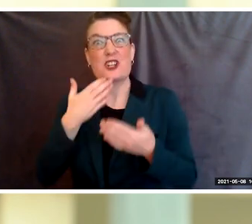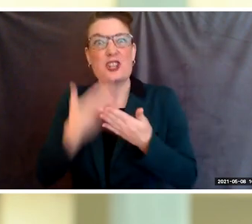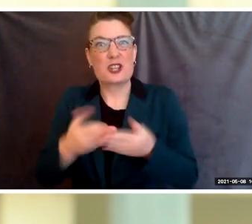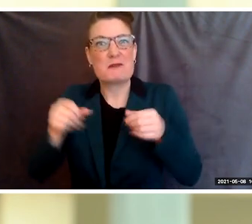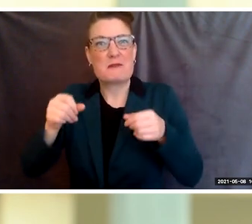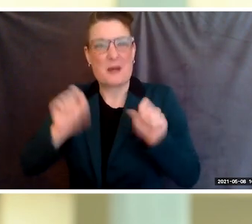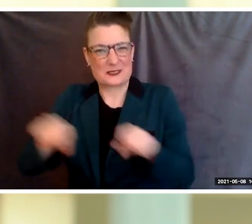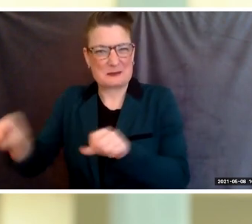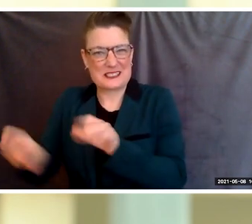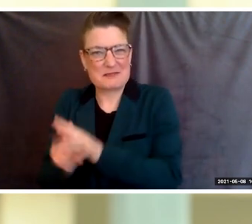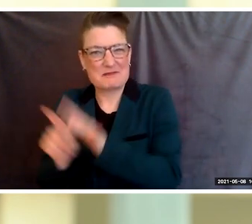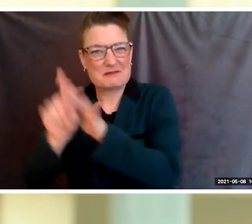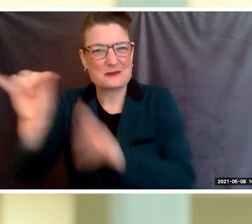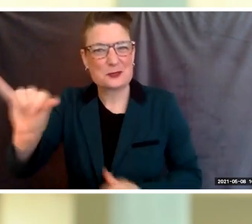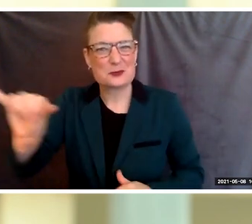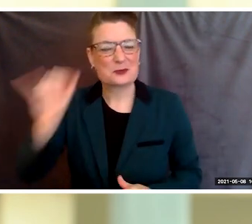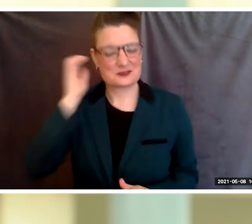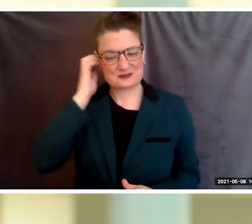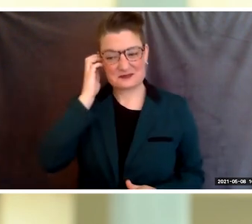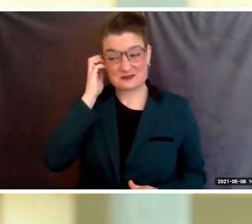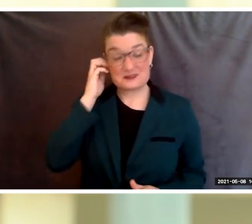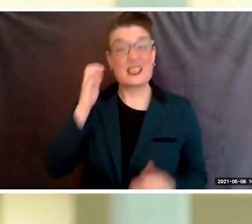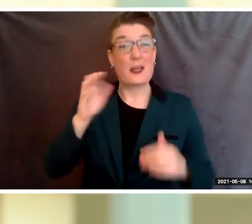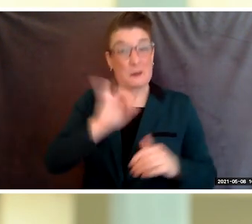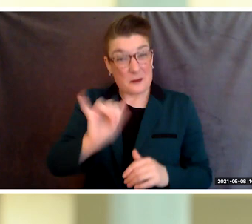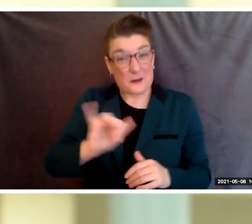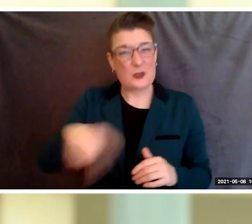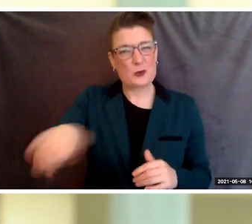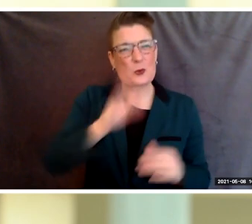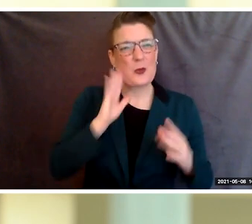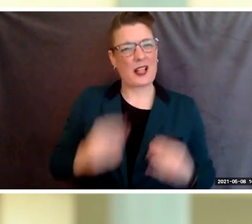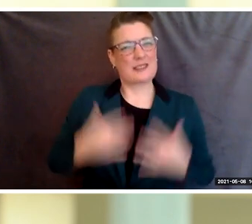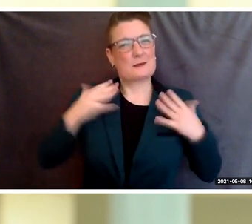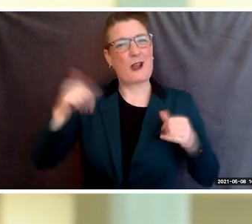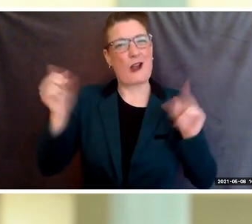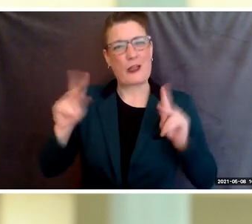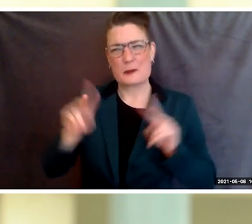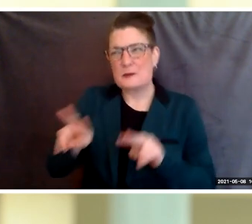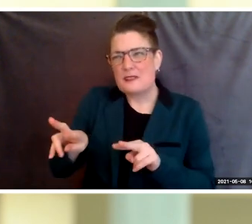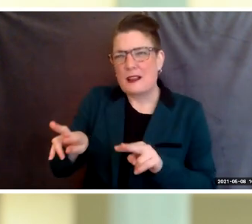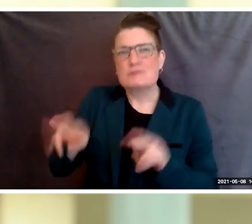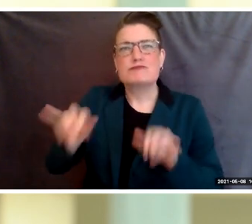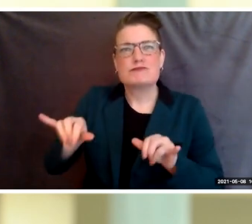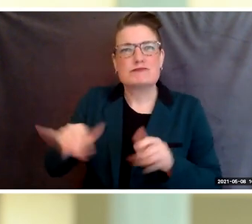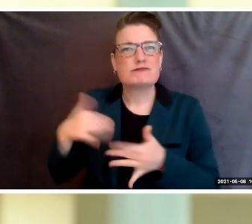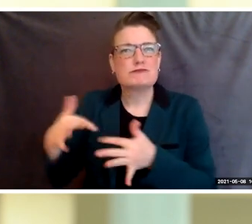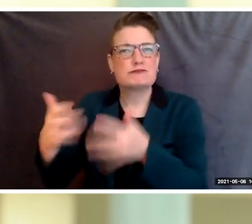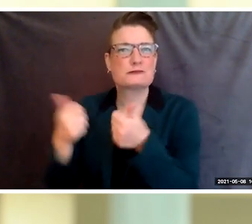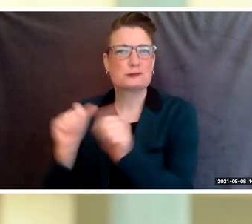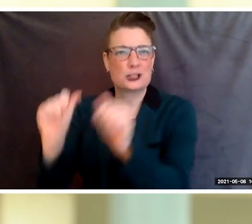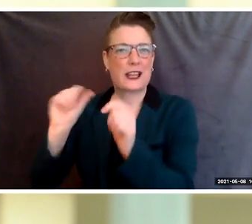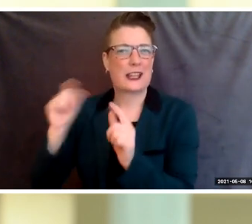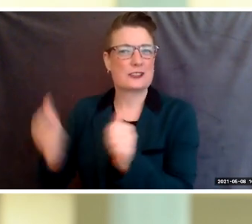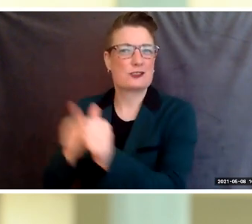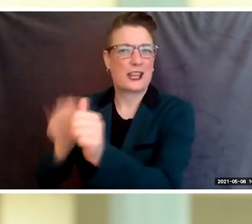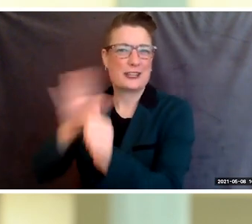in themselves and chase their own dreams. So I challenge you to march into the dark